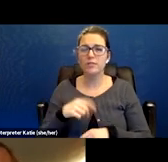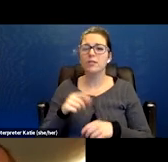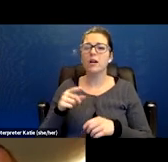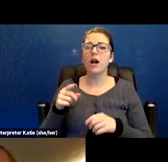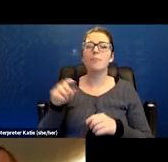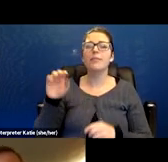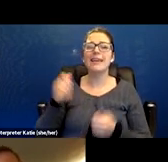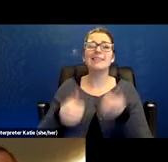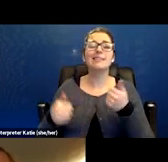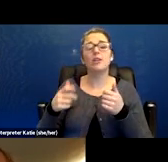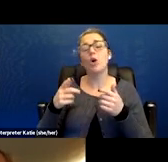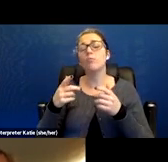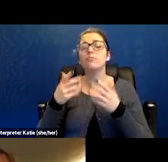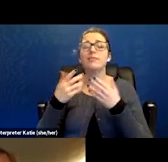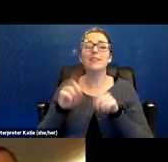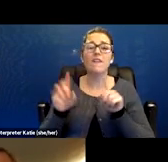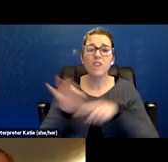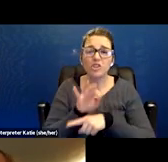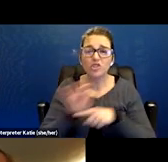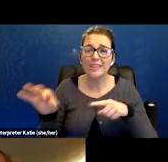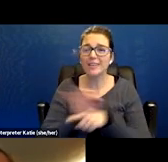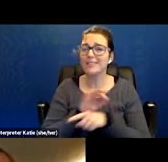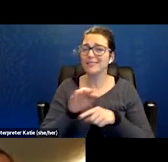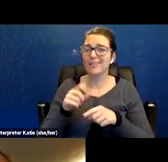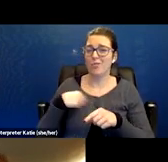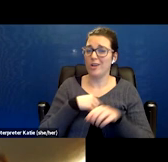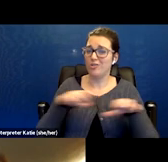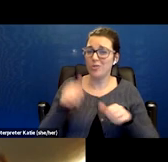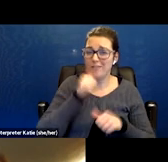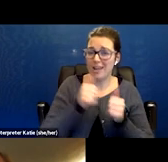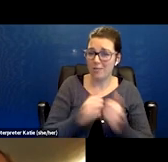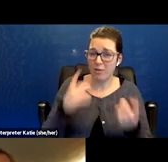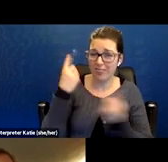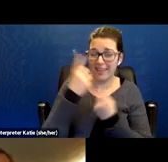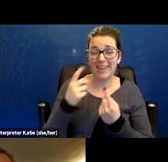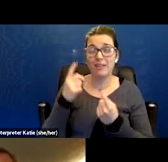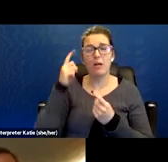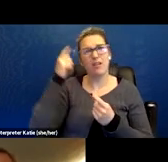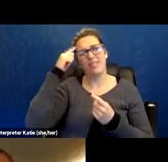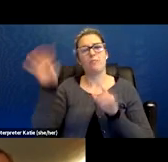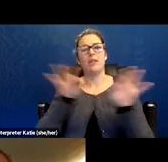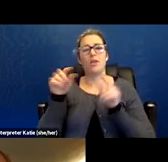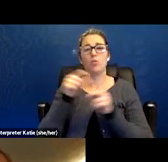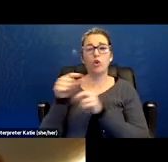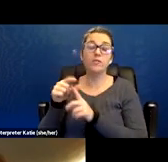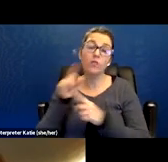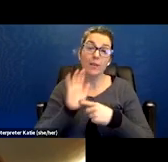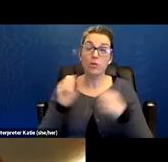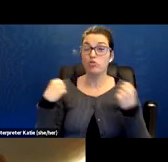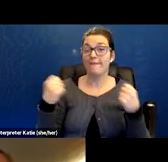We do that every day and don't even think about it. Driving's a good example. You know, hopefully not too automatic